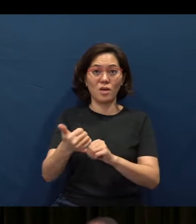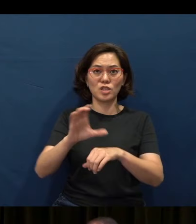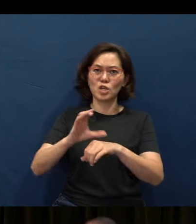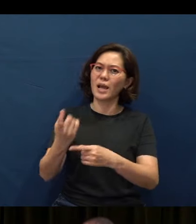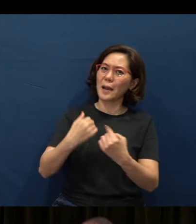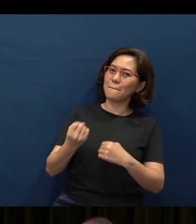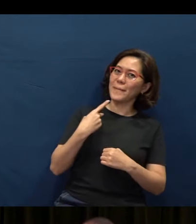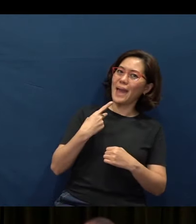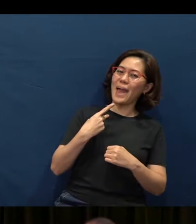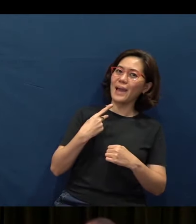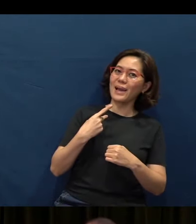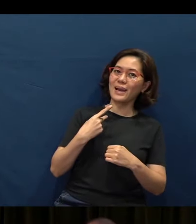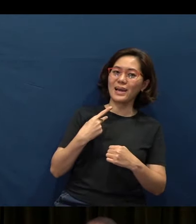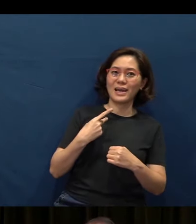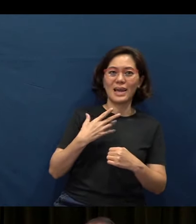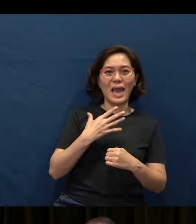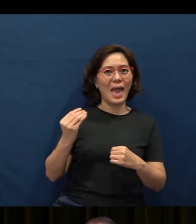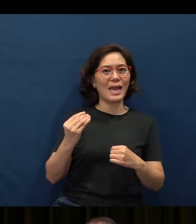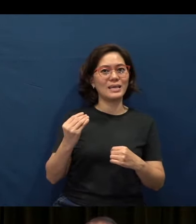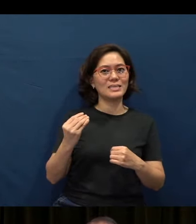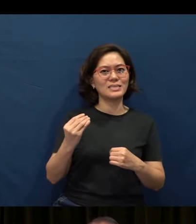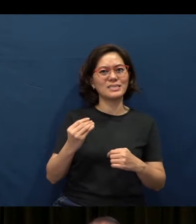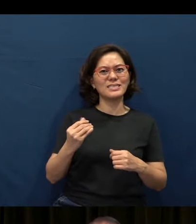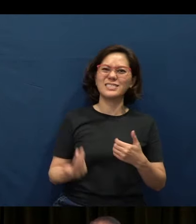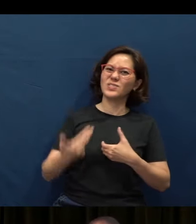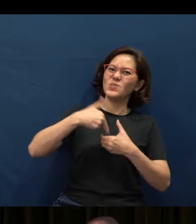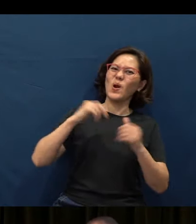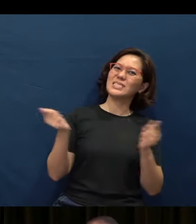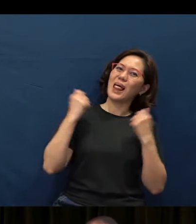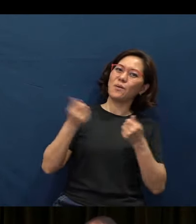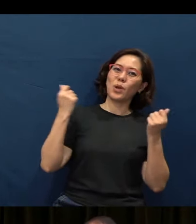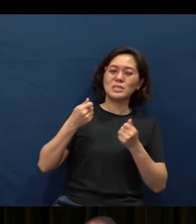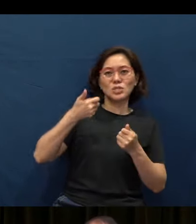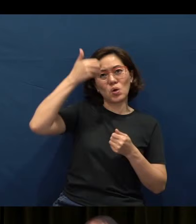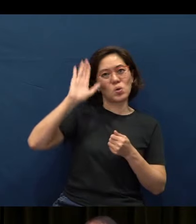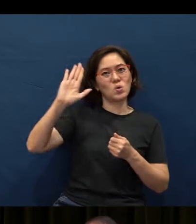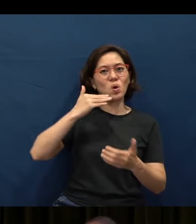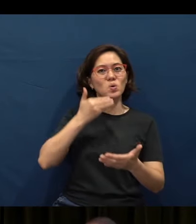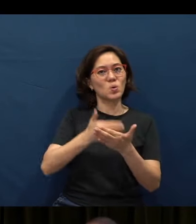come back and just join in the celebration of God's goodness and faithfulness to us,